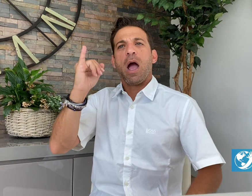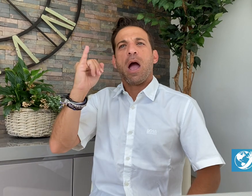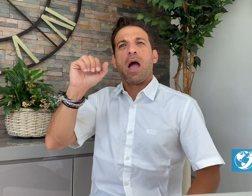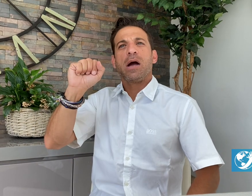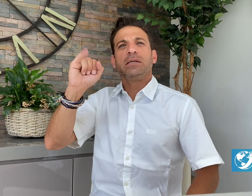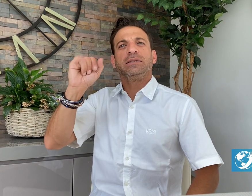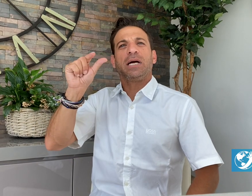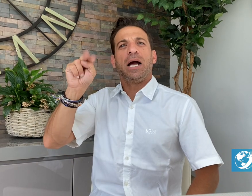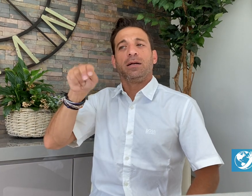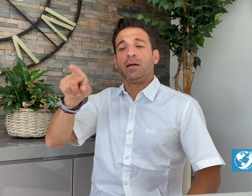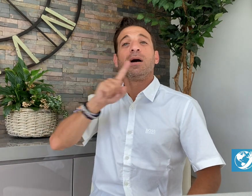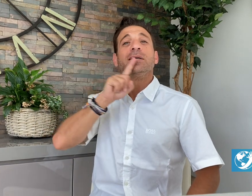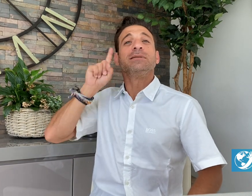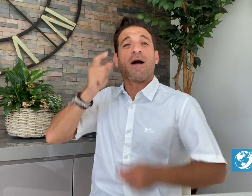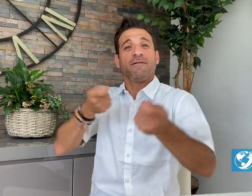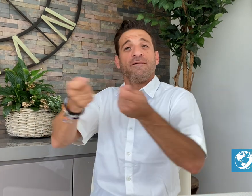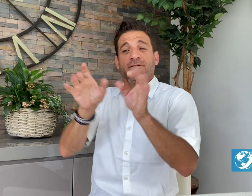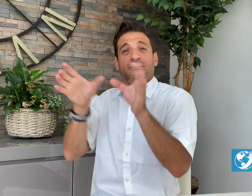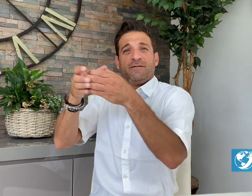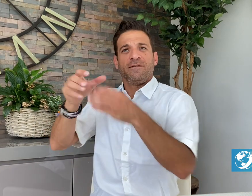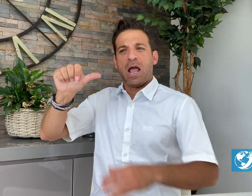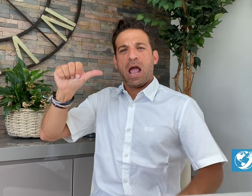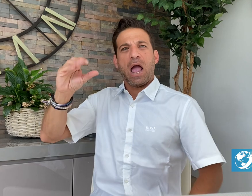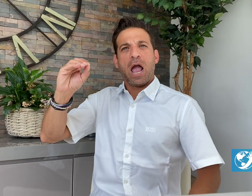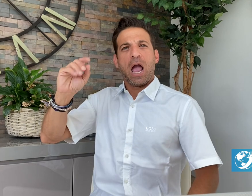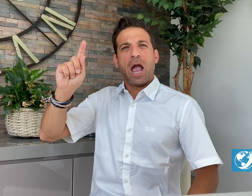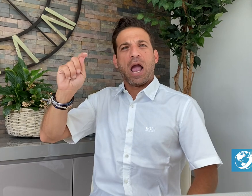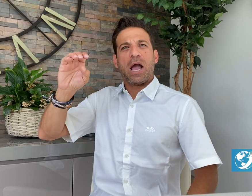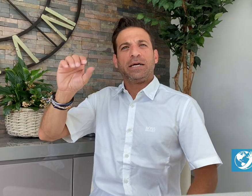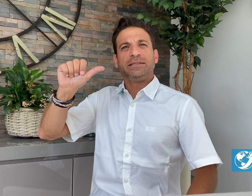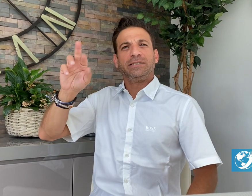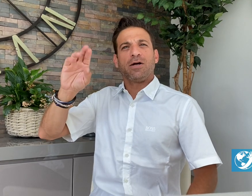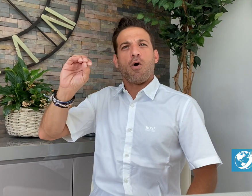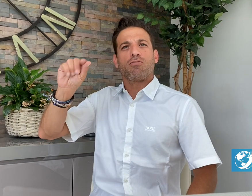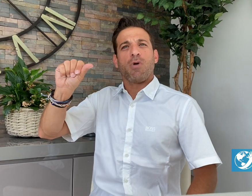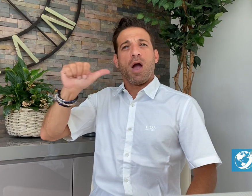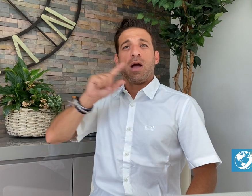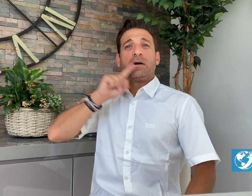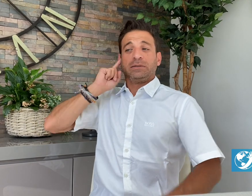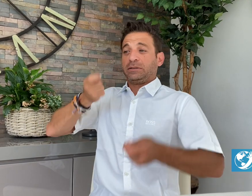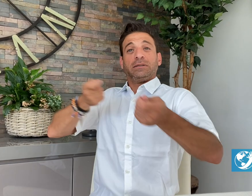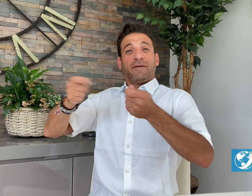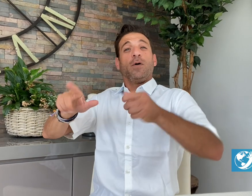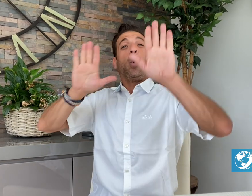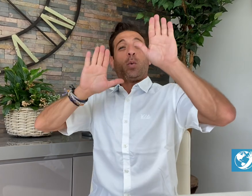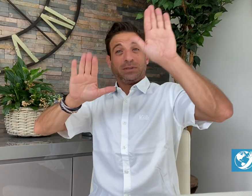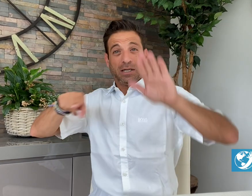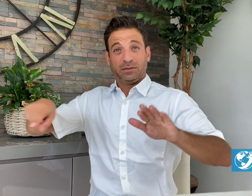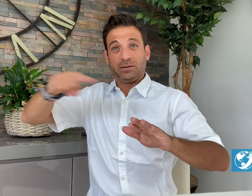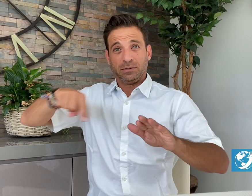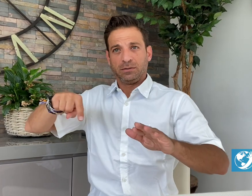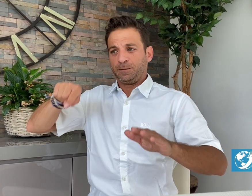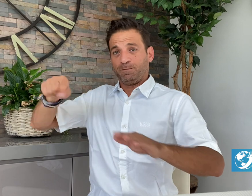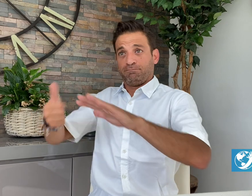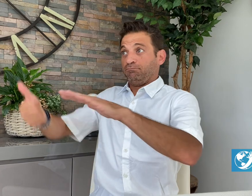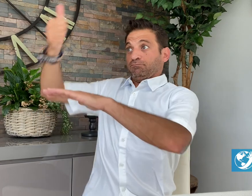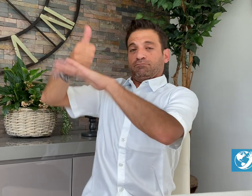iSign by Deaf Aotearoa, a Deaf organization in New Zealand.